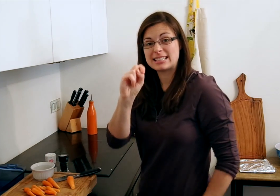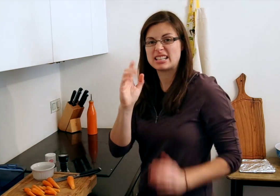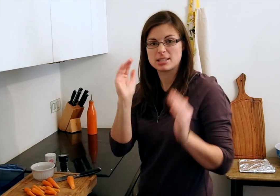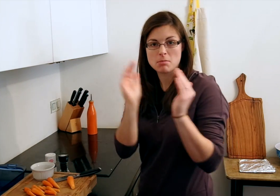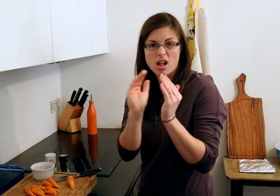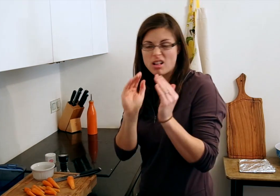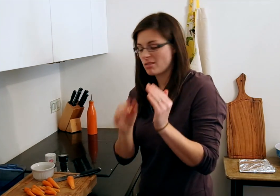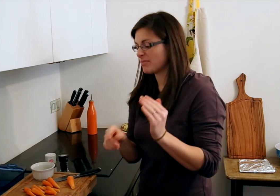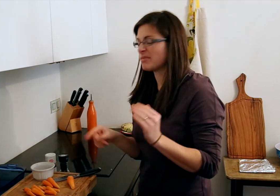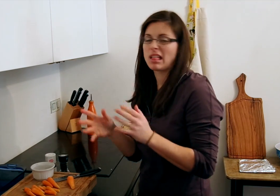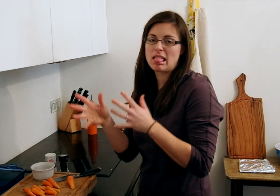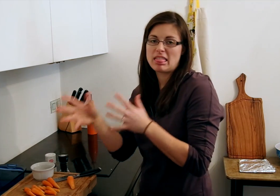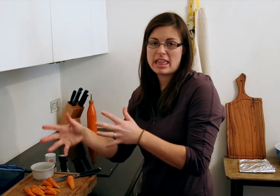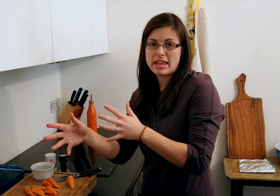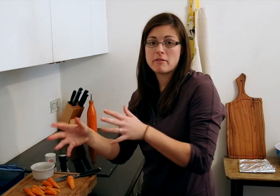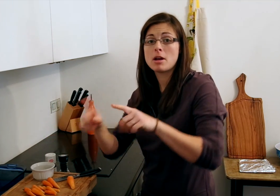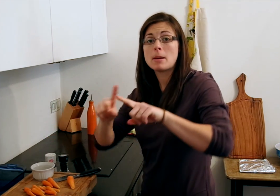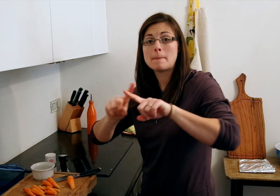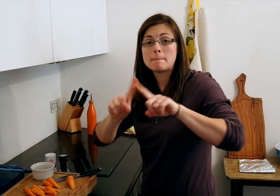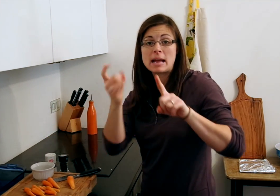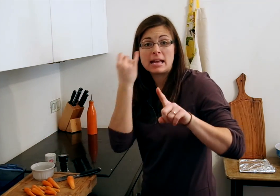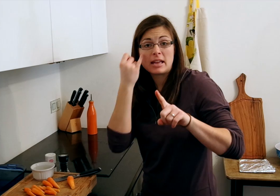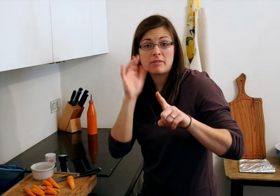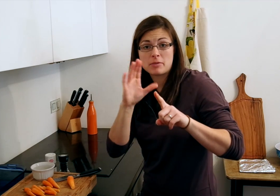If the carrots are smaller, just leave them as is